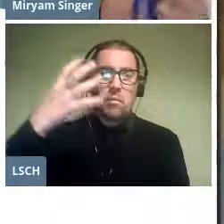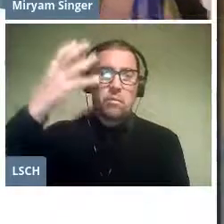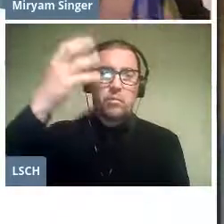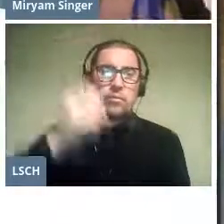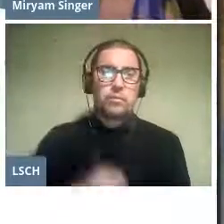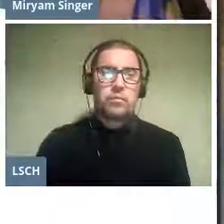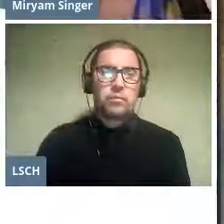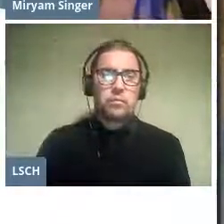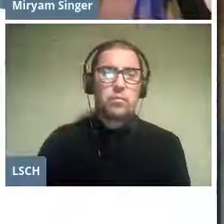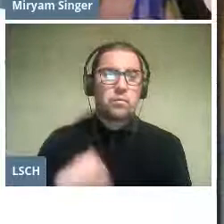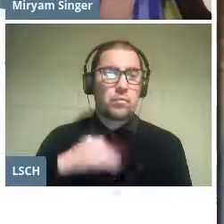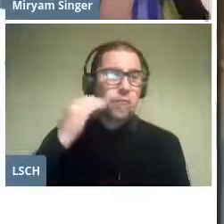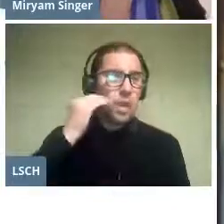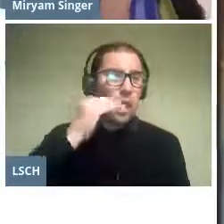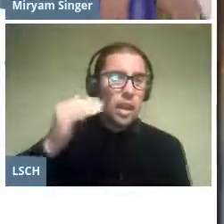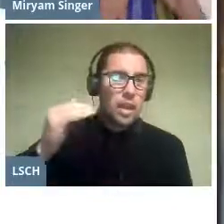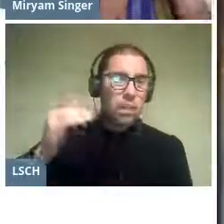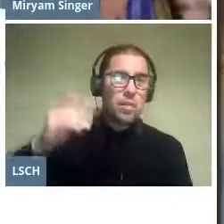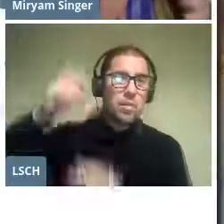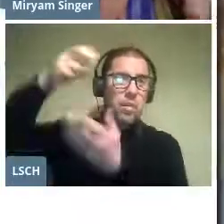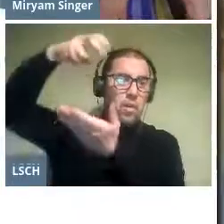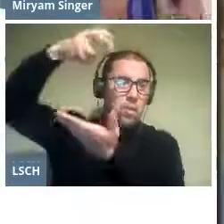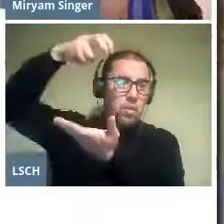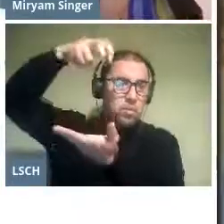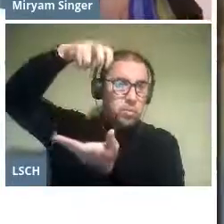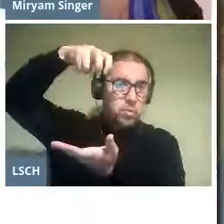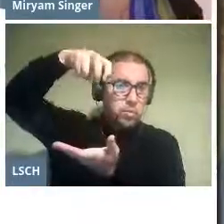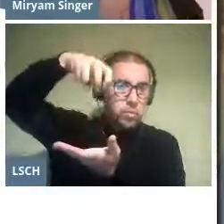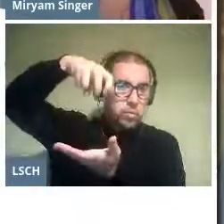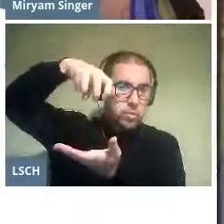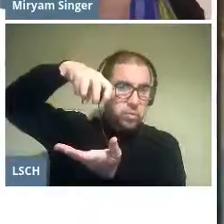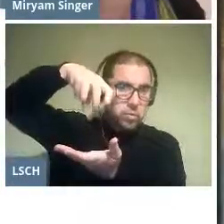There's a boy coming down from the dome of the church.